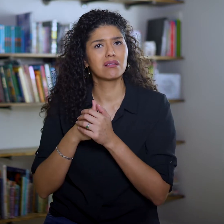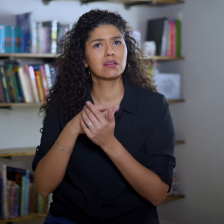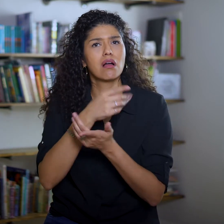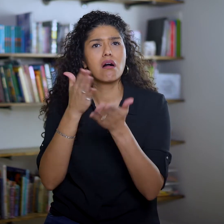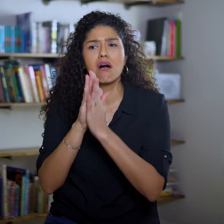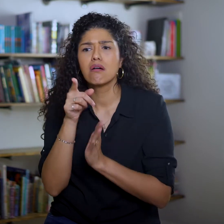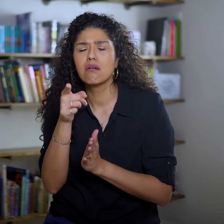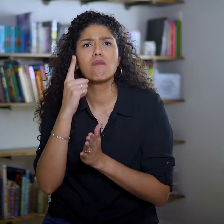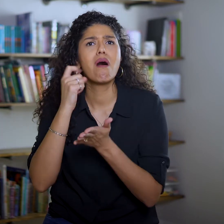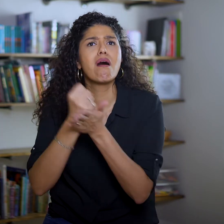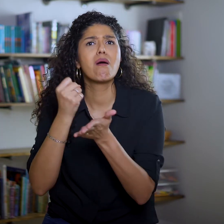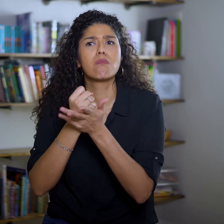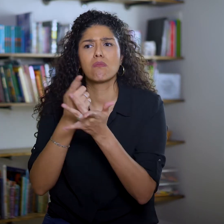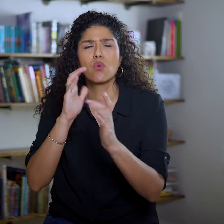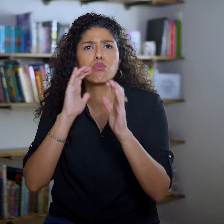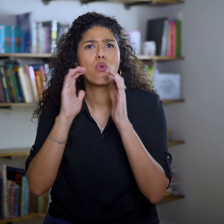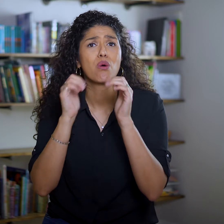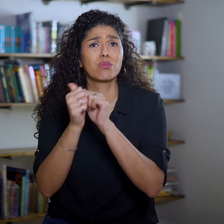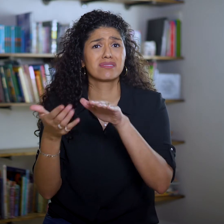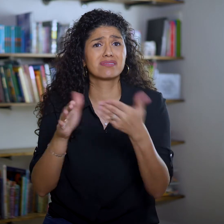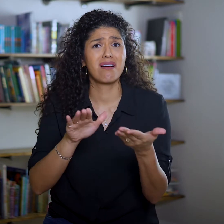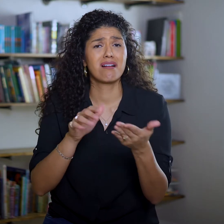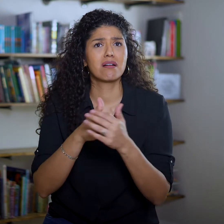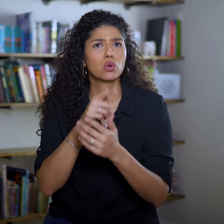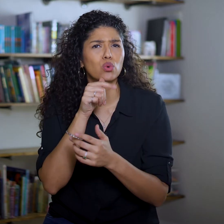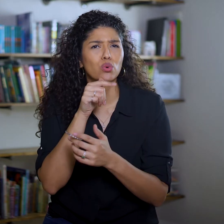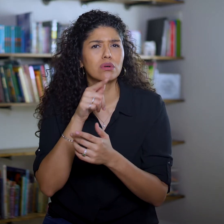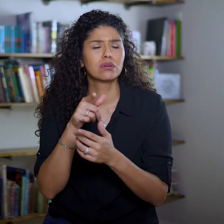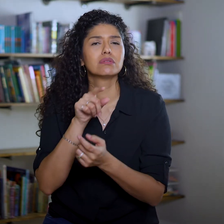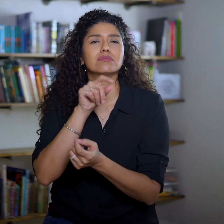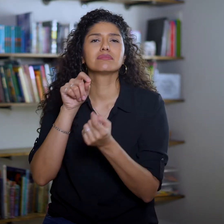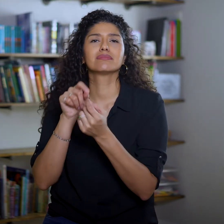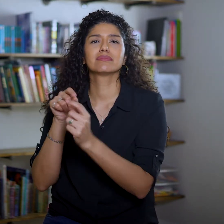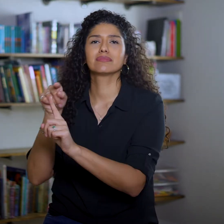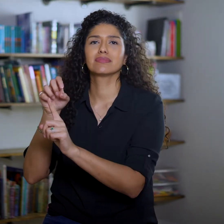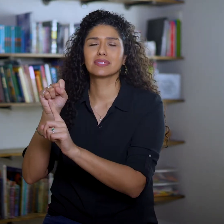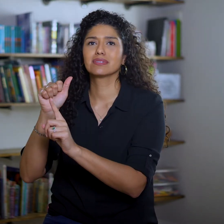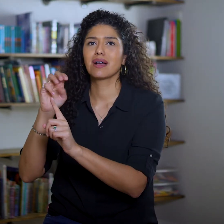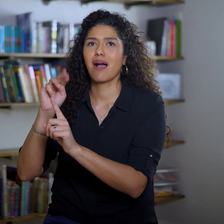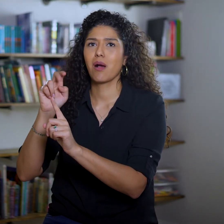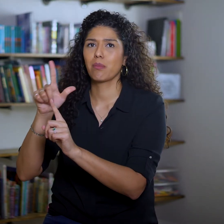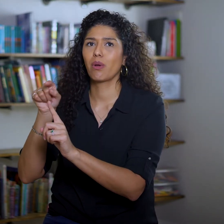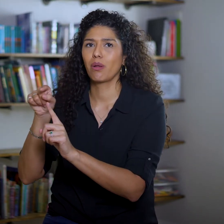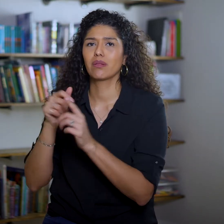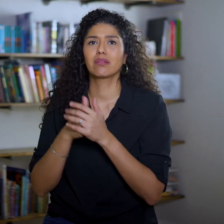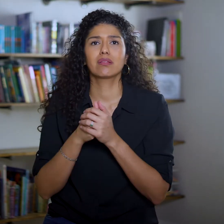asking for help communicating with the dead, namely Samuel.